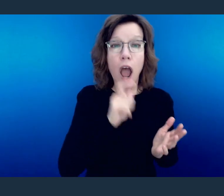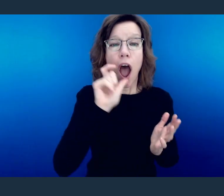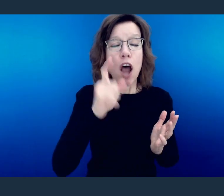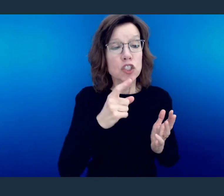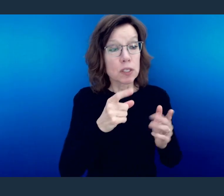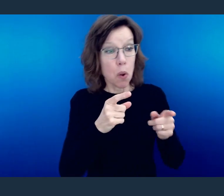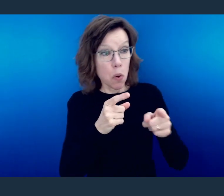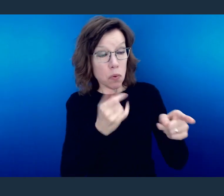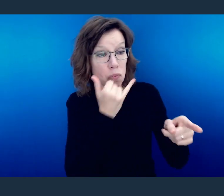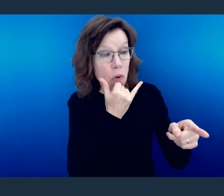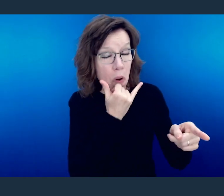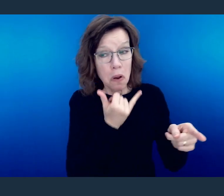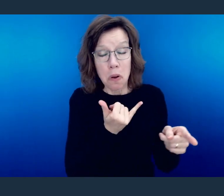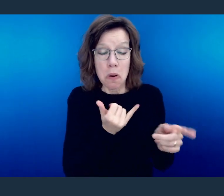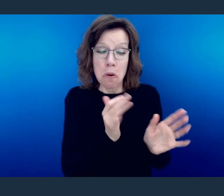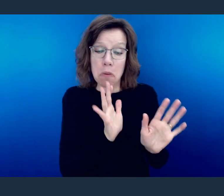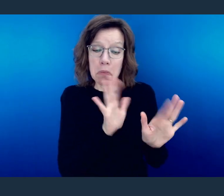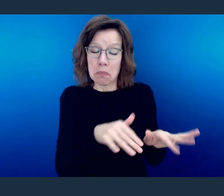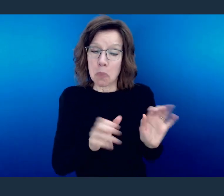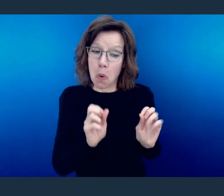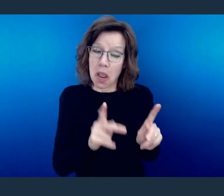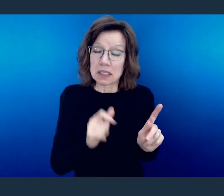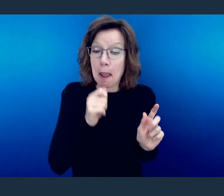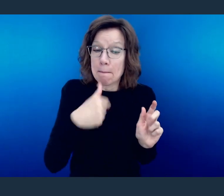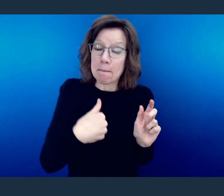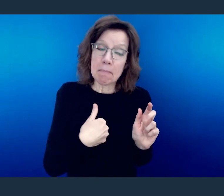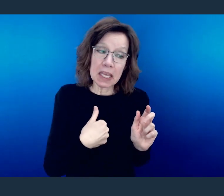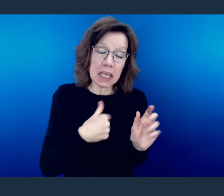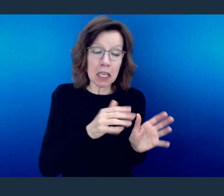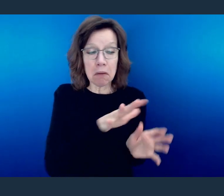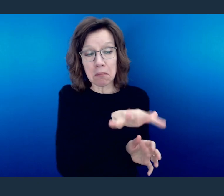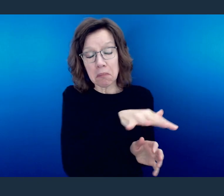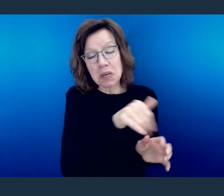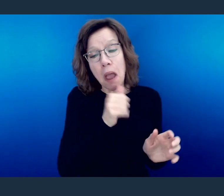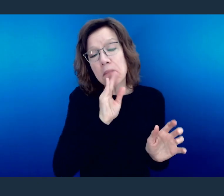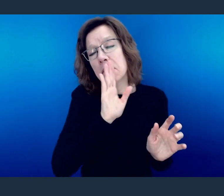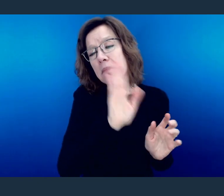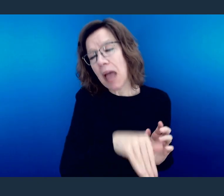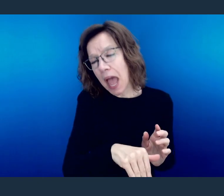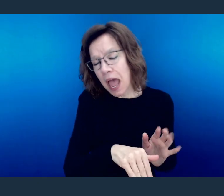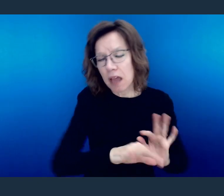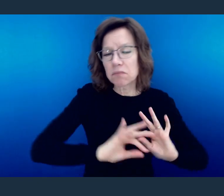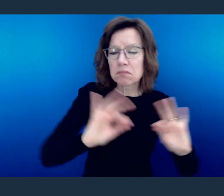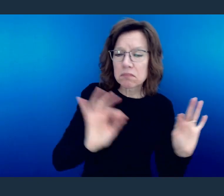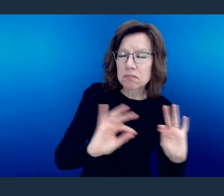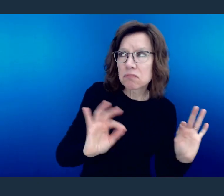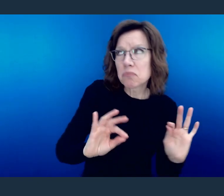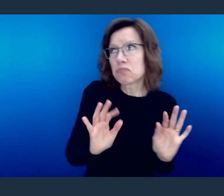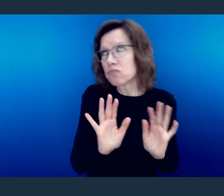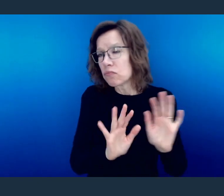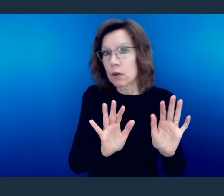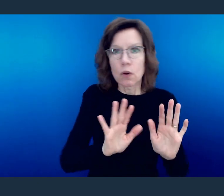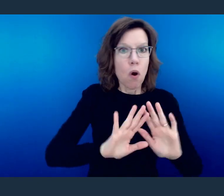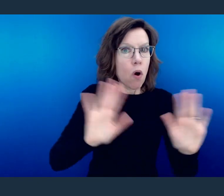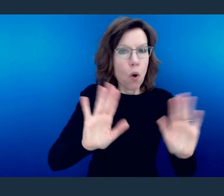Don't just be somewhat okay with them. Don't just be, well, it's not me so it's not so bad, I'm going to mind my own business.